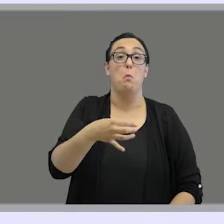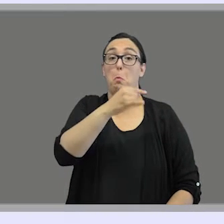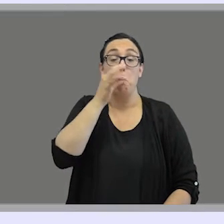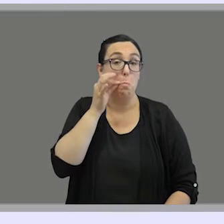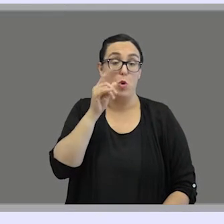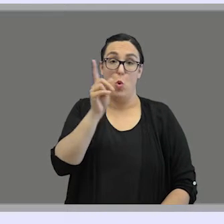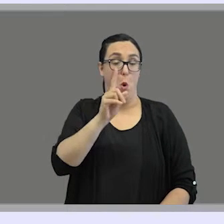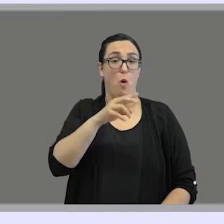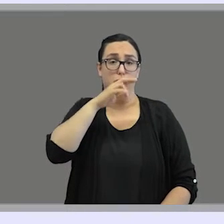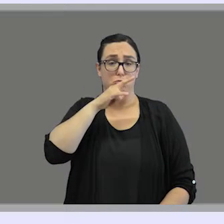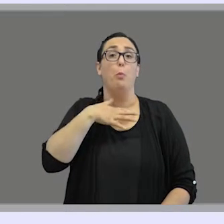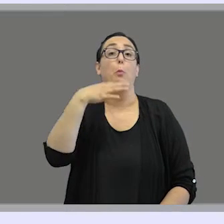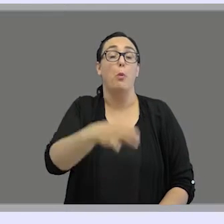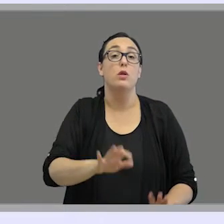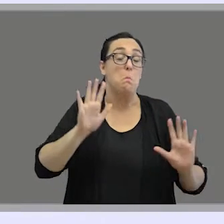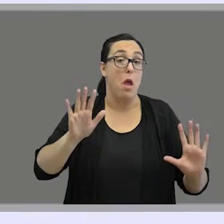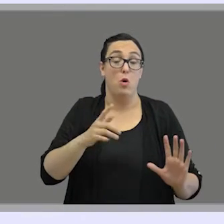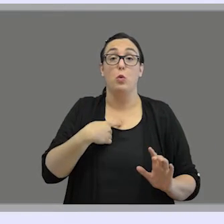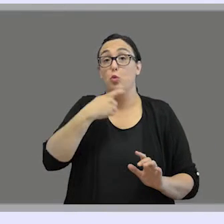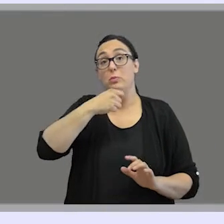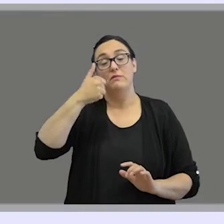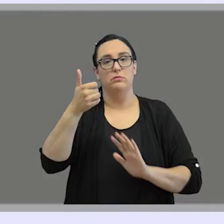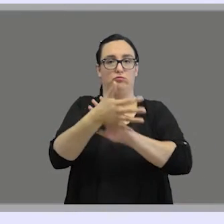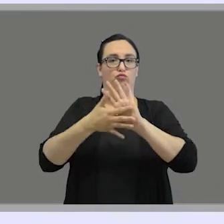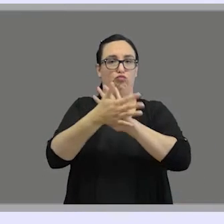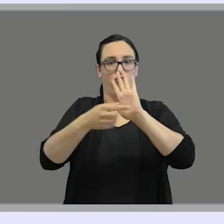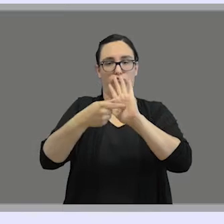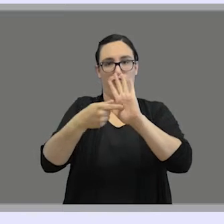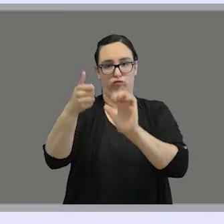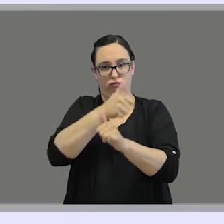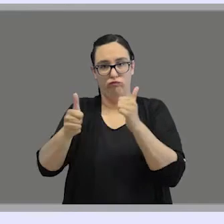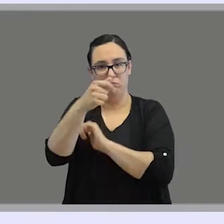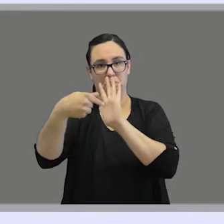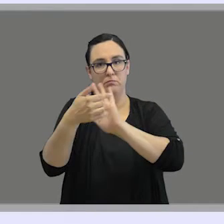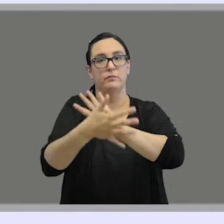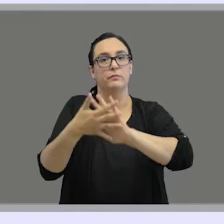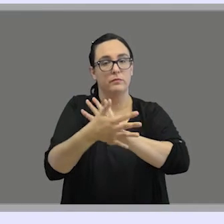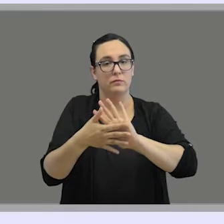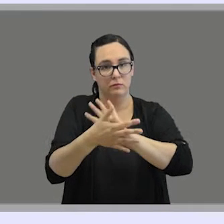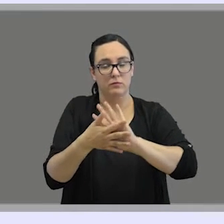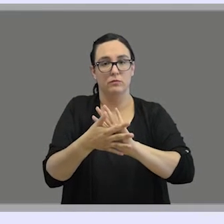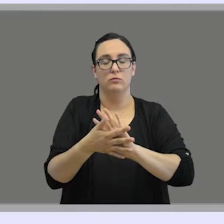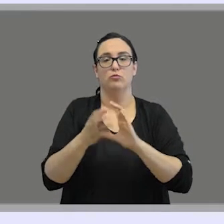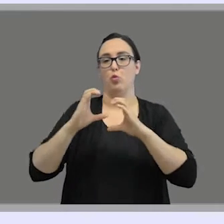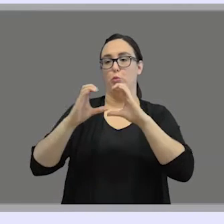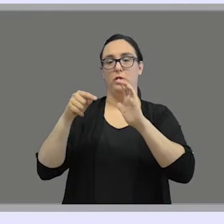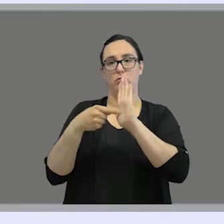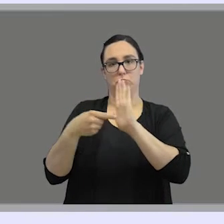but they choose to sign as the primary means of communication.